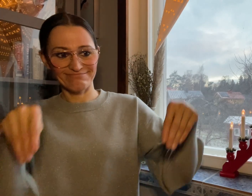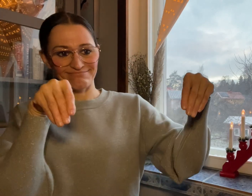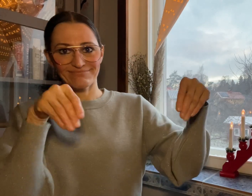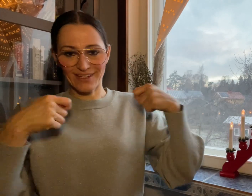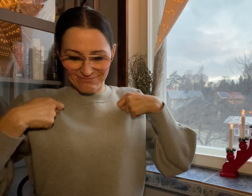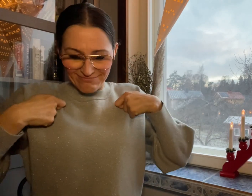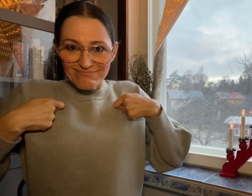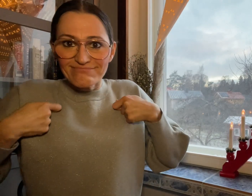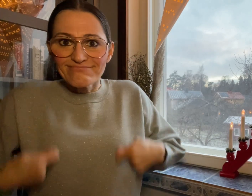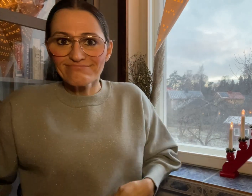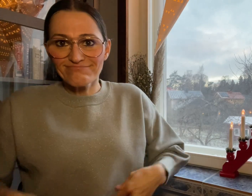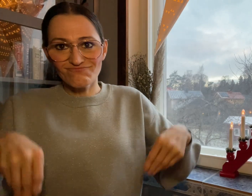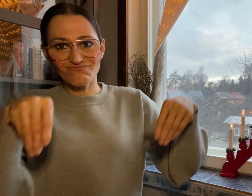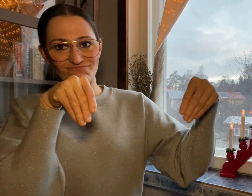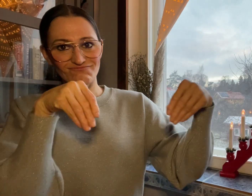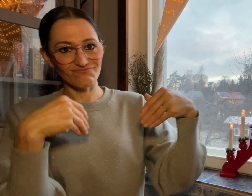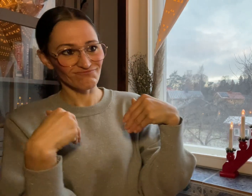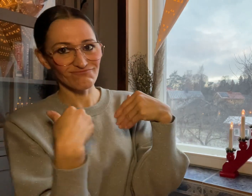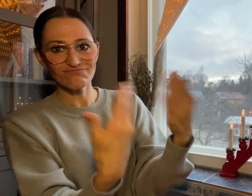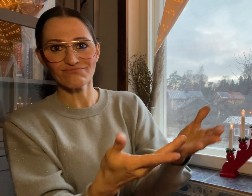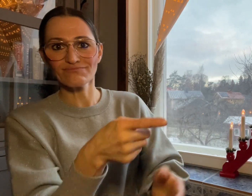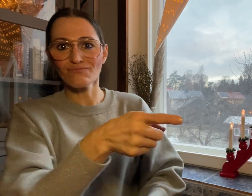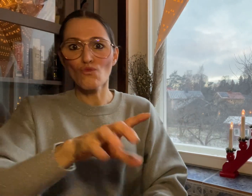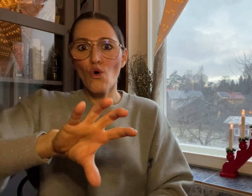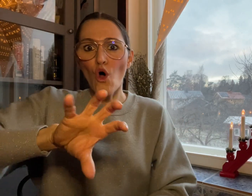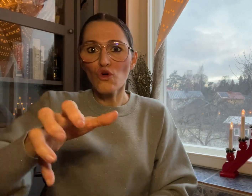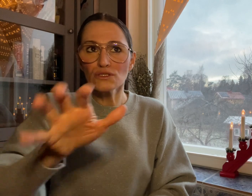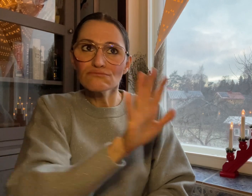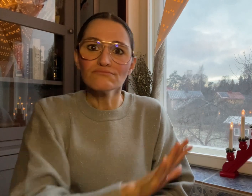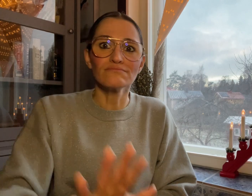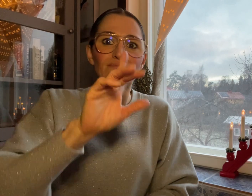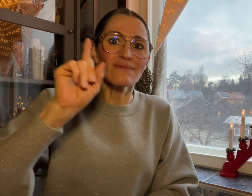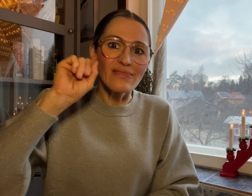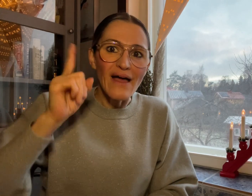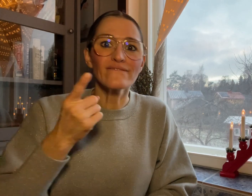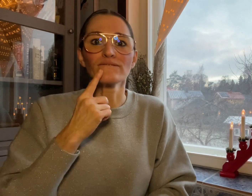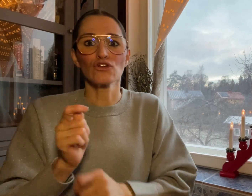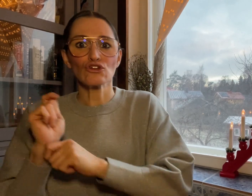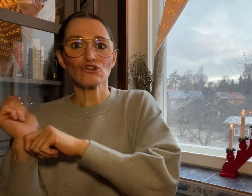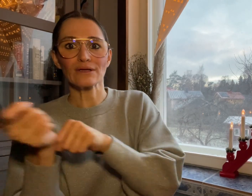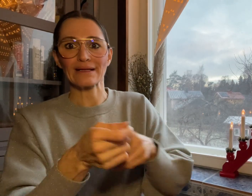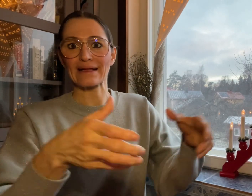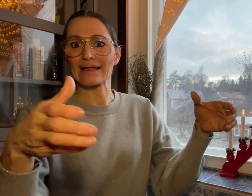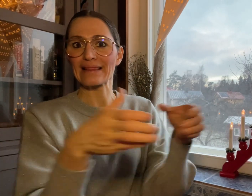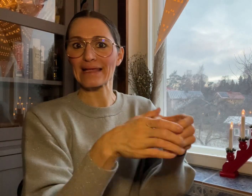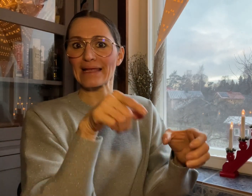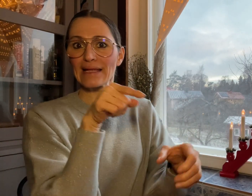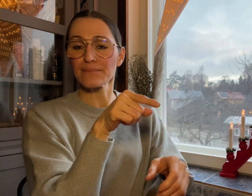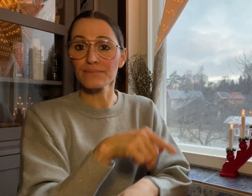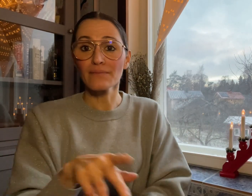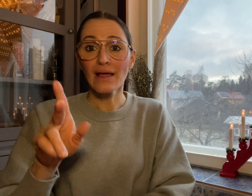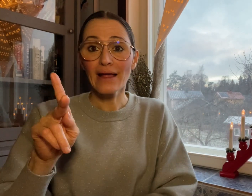KFC unveiled a jersey for the national Deaf cricket team.